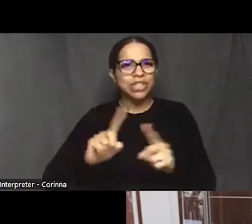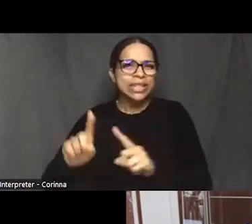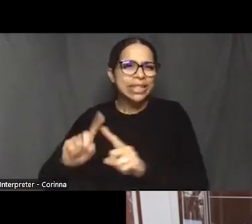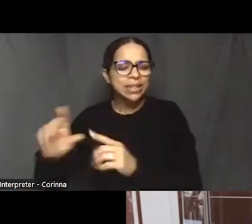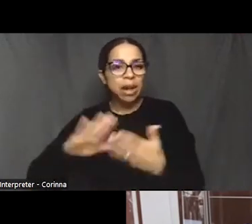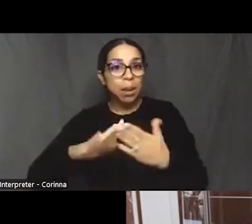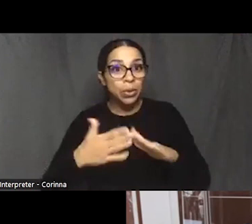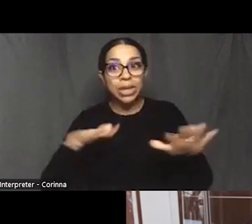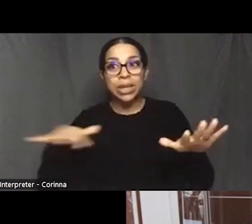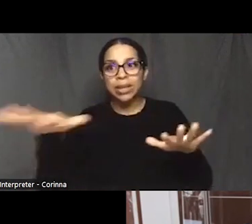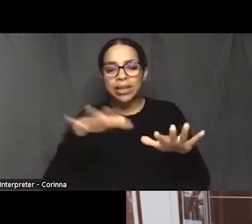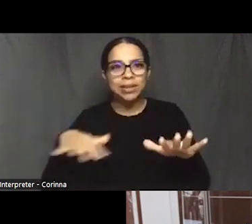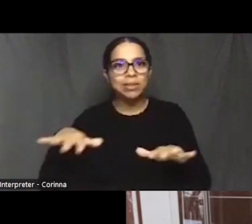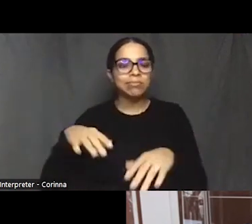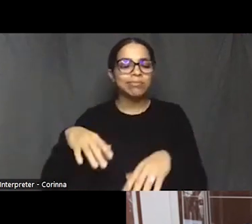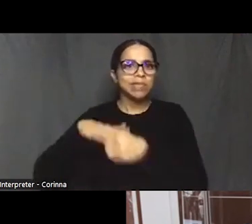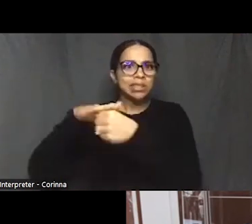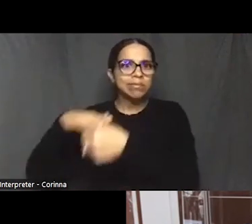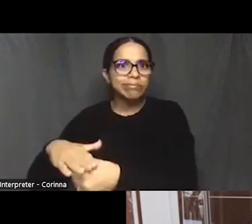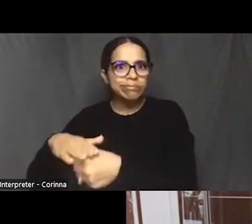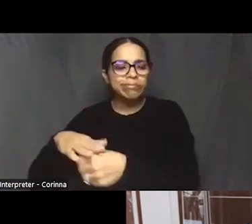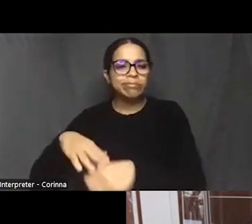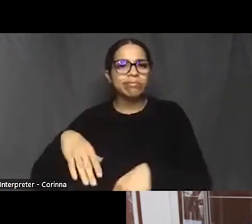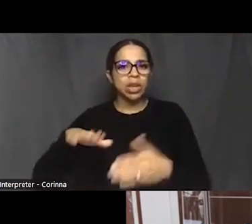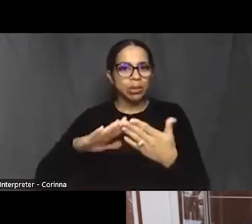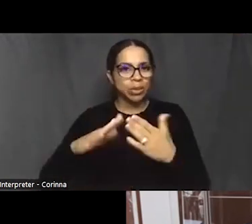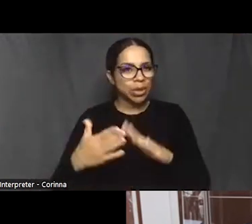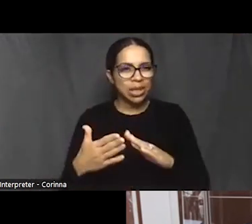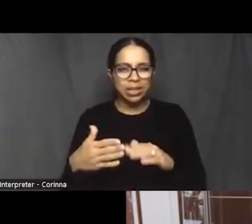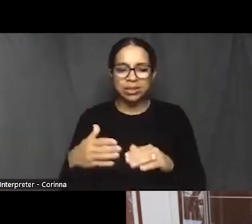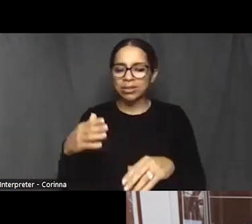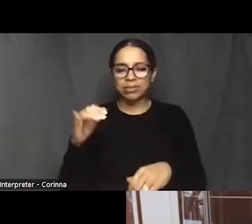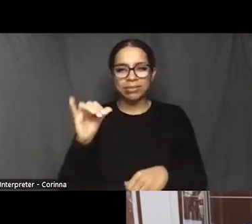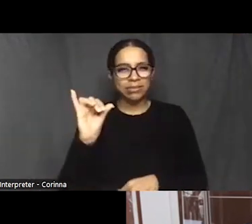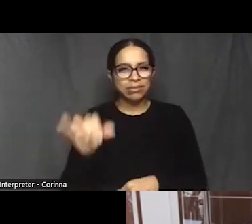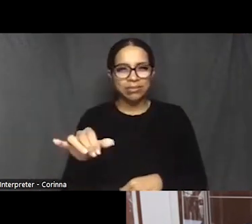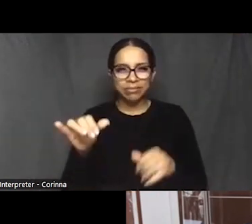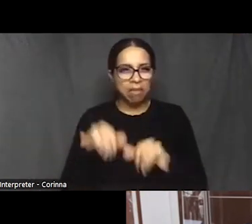that has played out throughout my career and Andre's career, quite frankly.